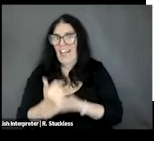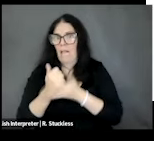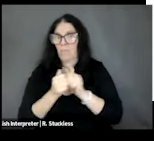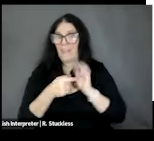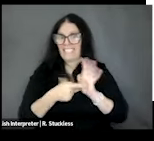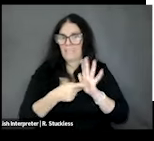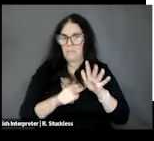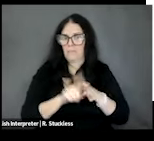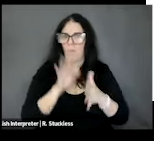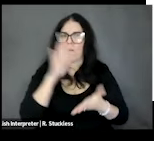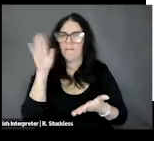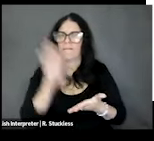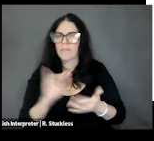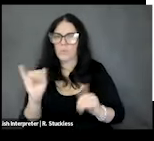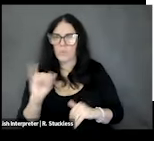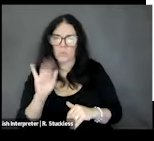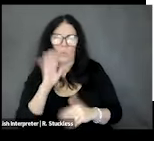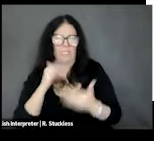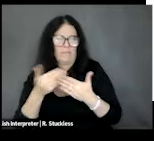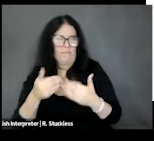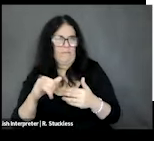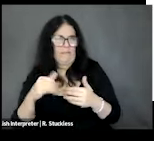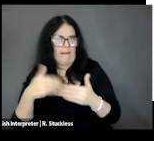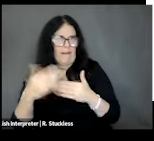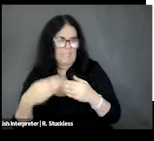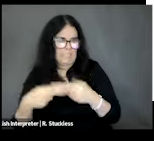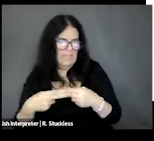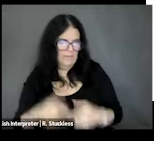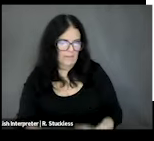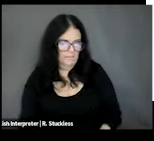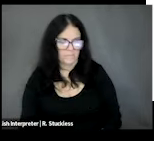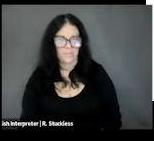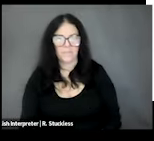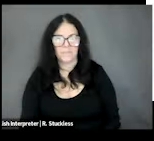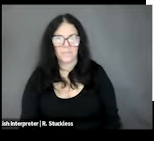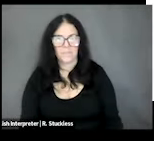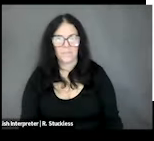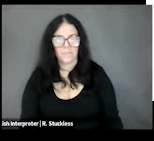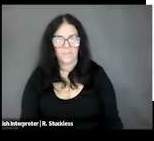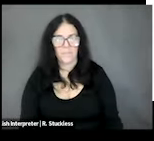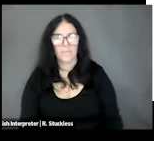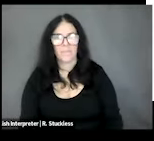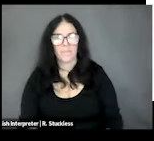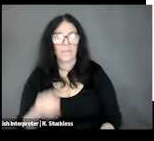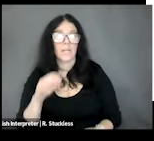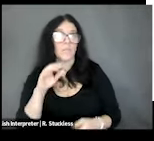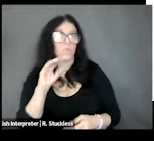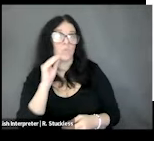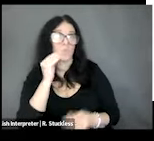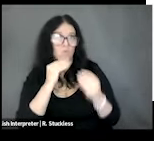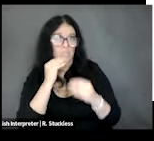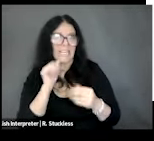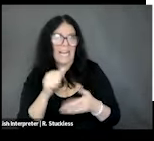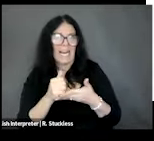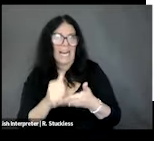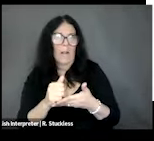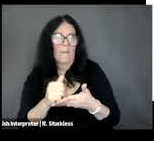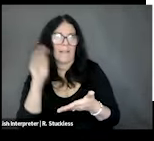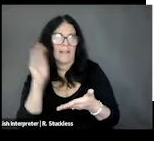So, nutrition can help alleviate and/or exacerbate symptoms.